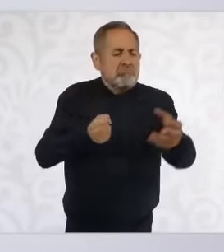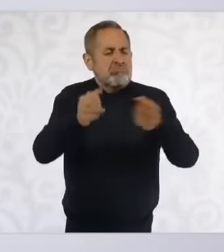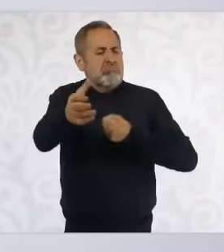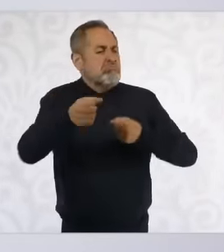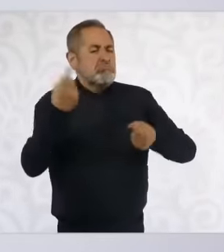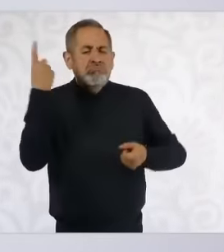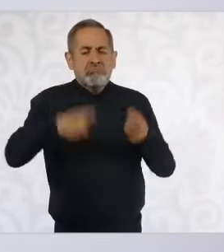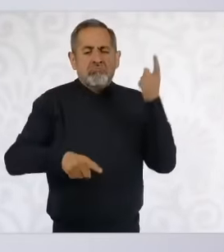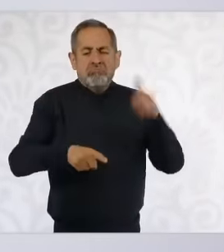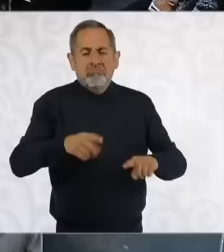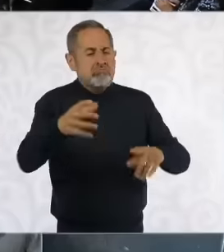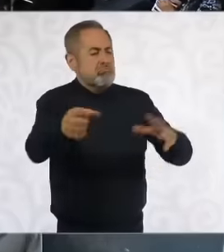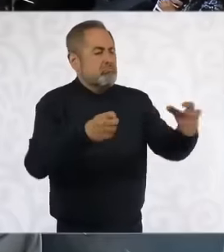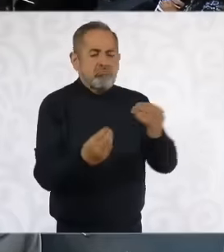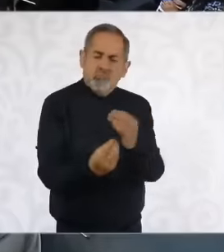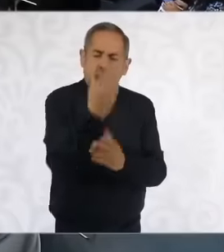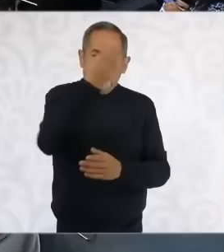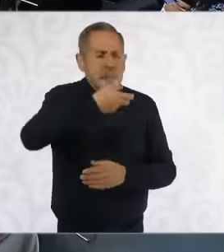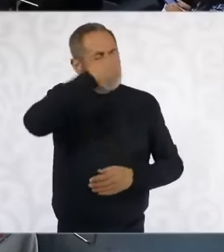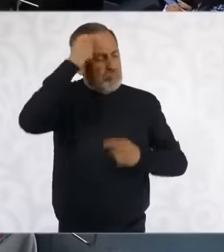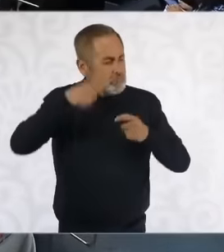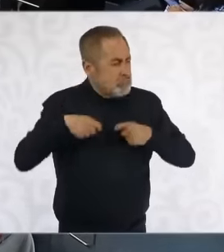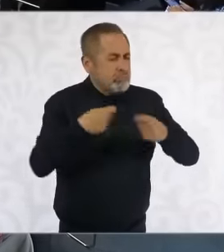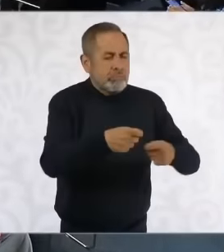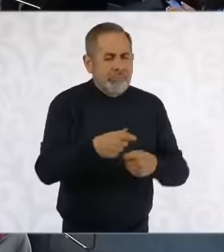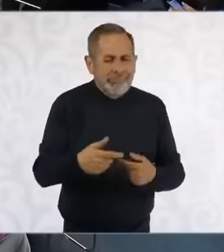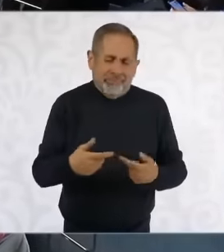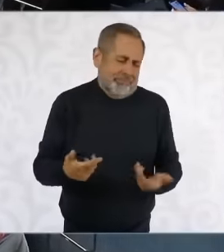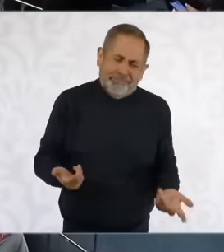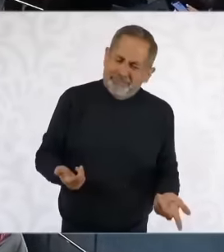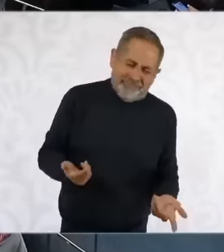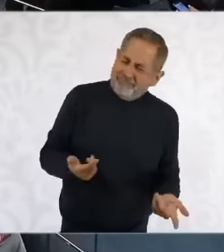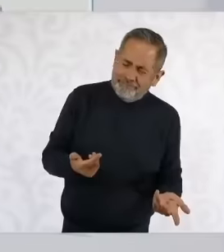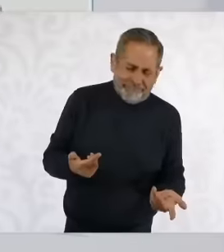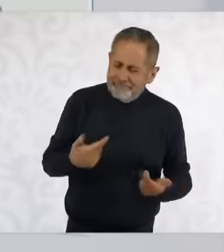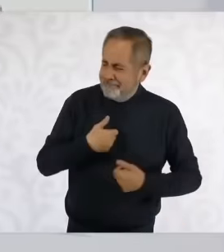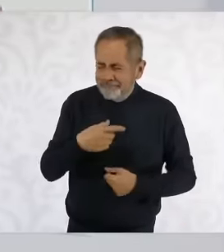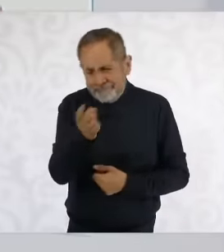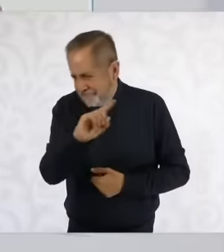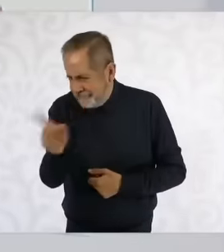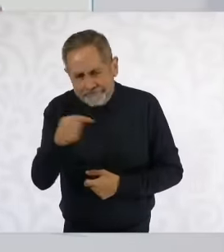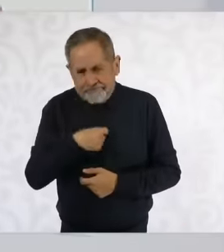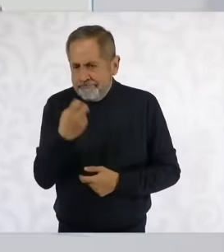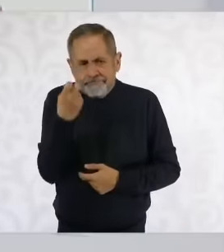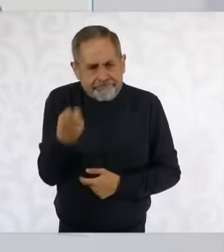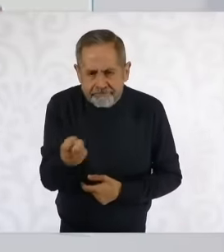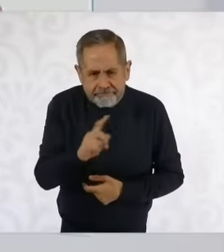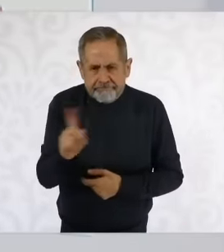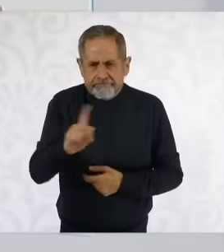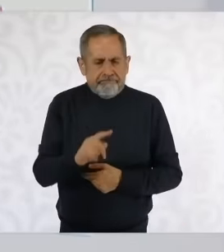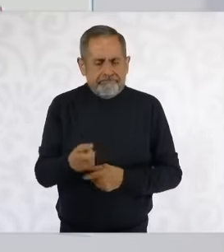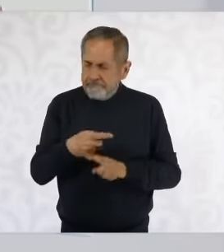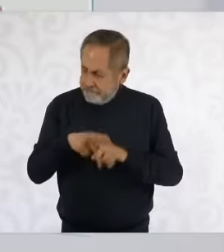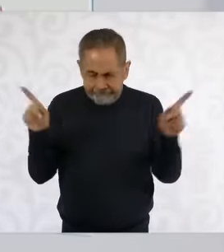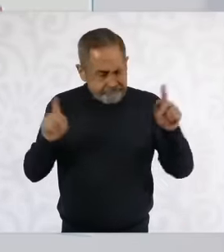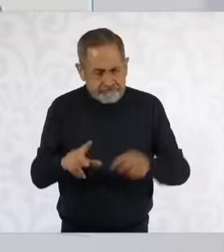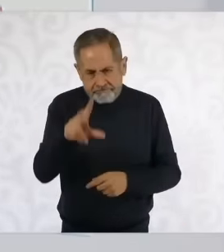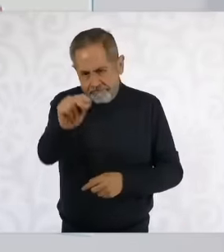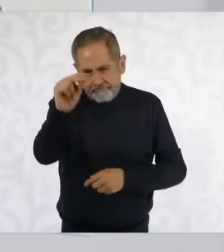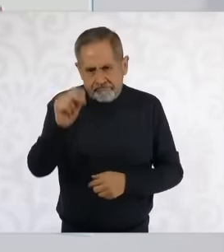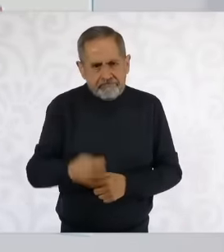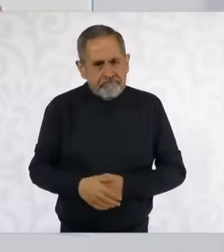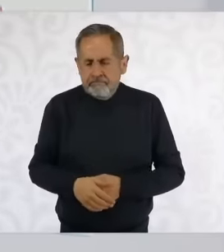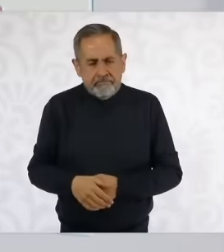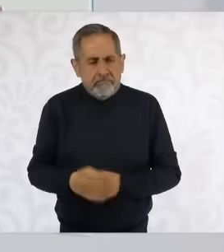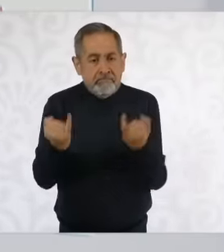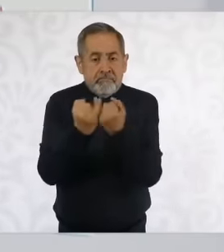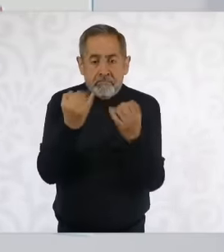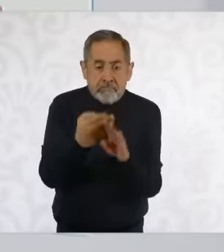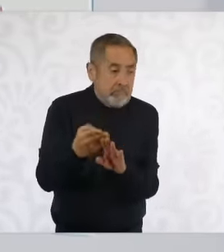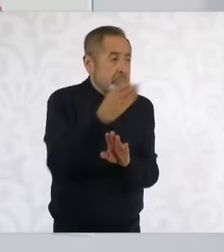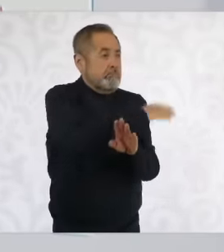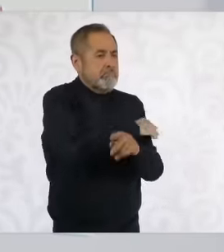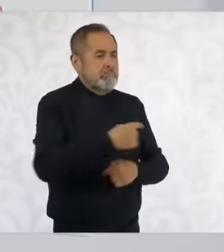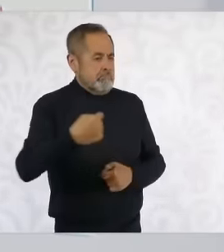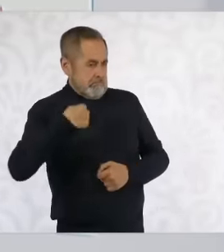new ones